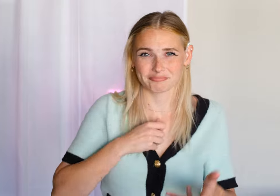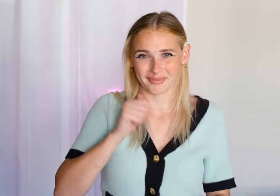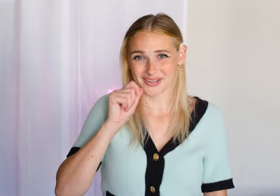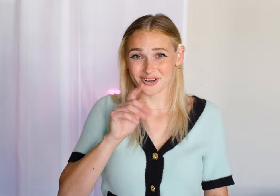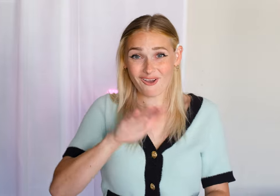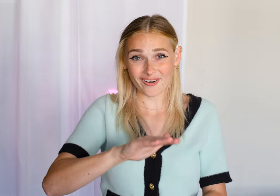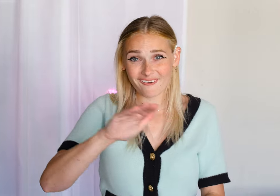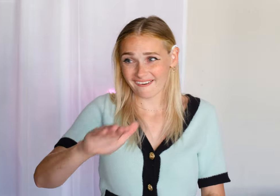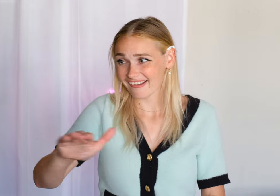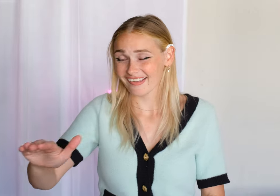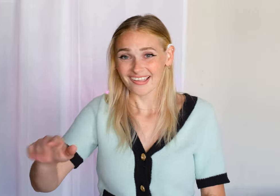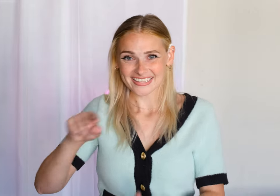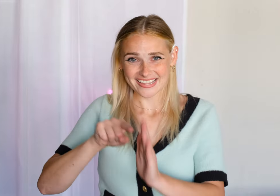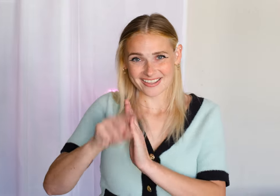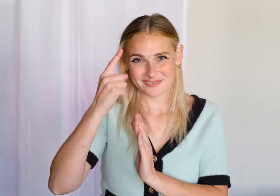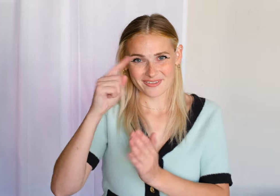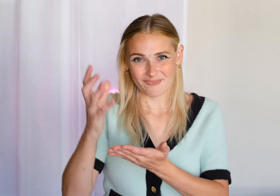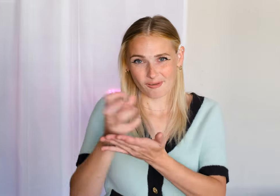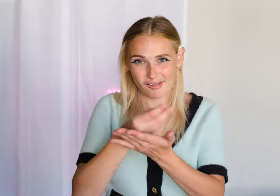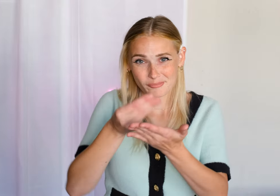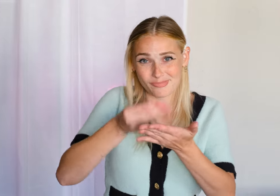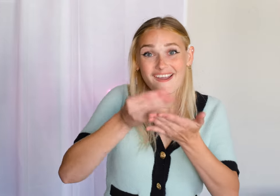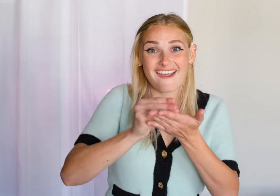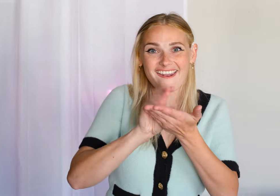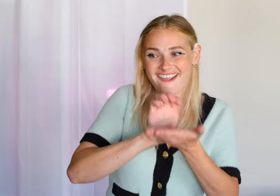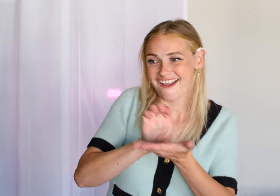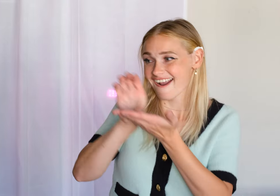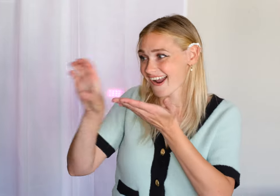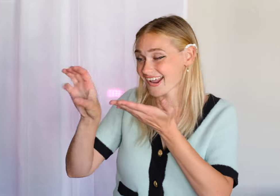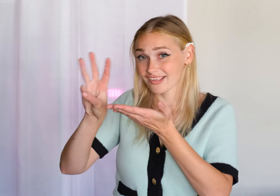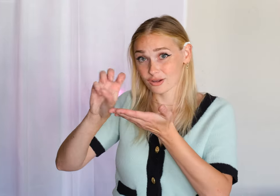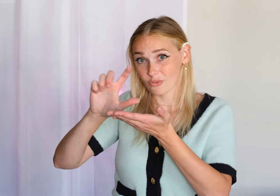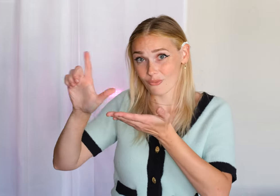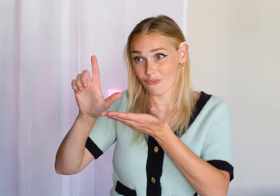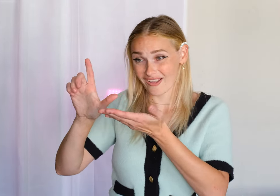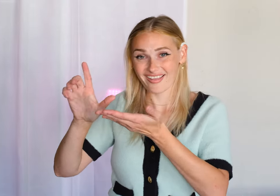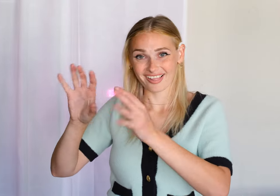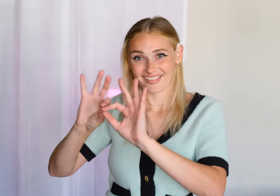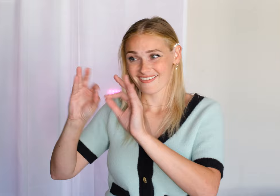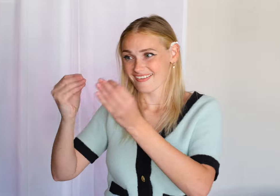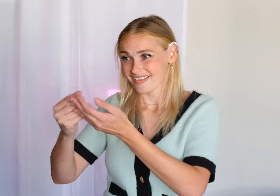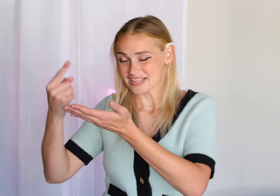🎶She thinks I left them in the will 🎶